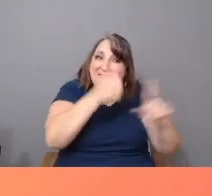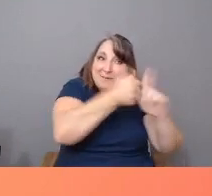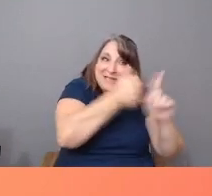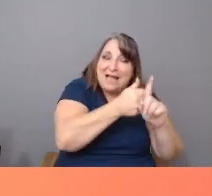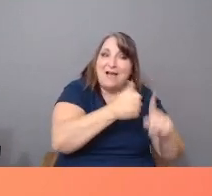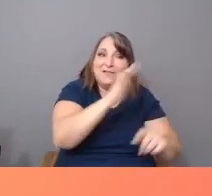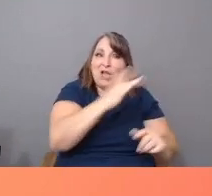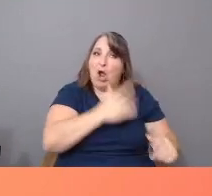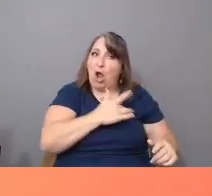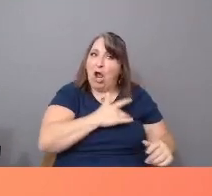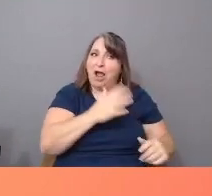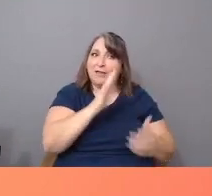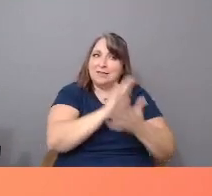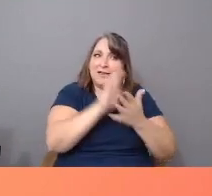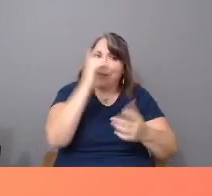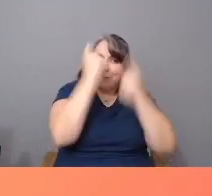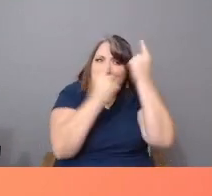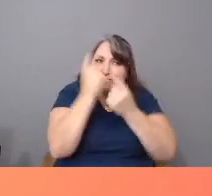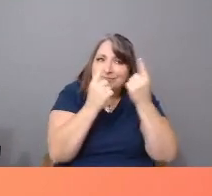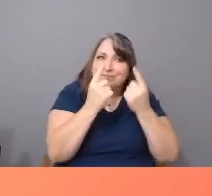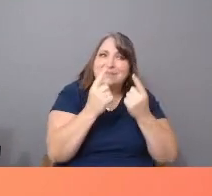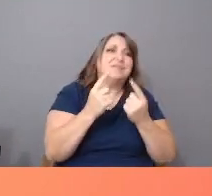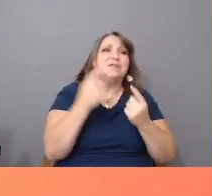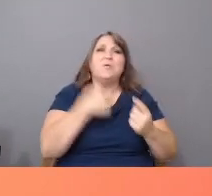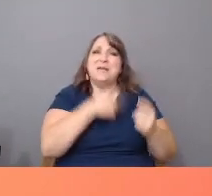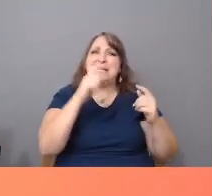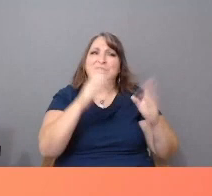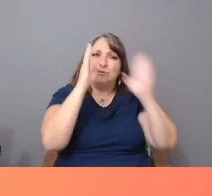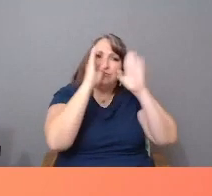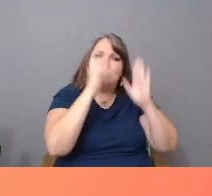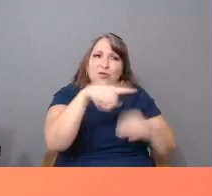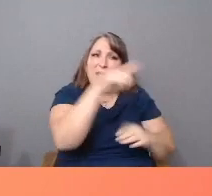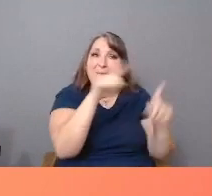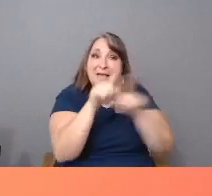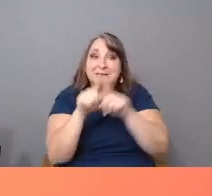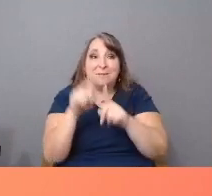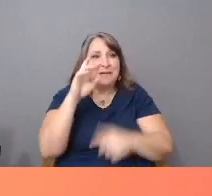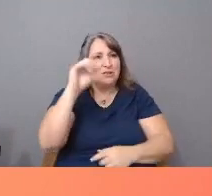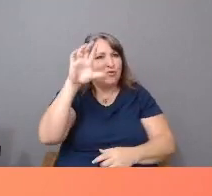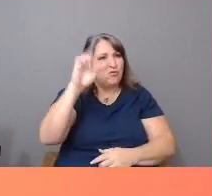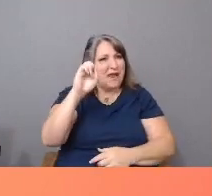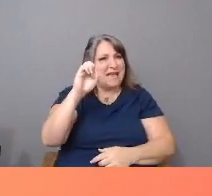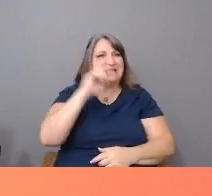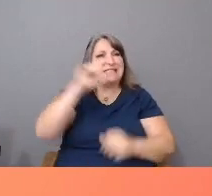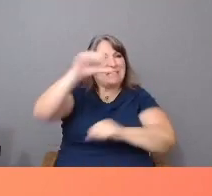voices well worth listening to. Because after all, race is a social construct.